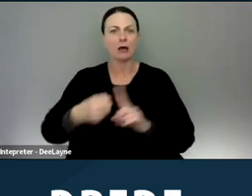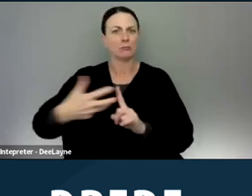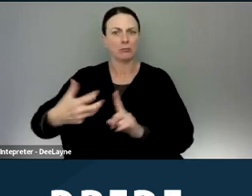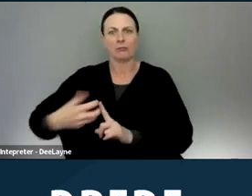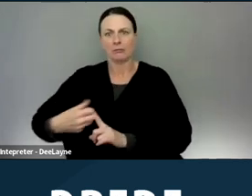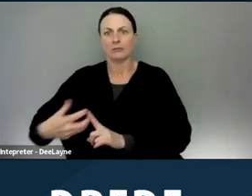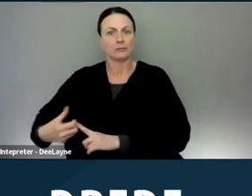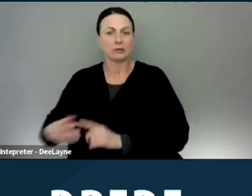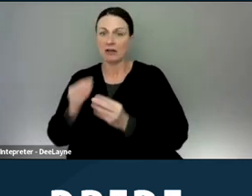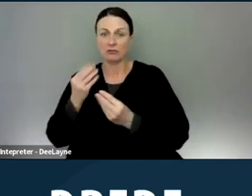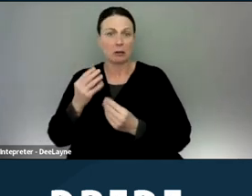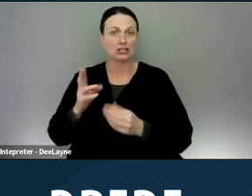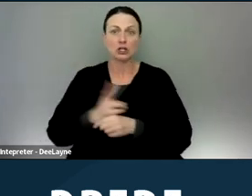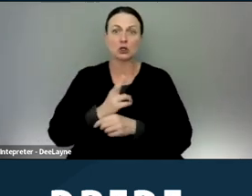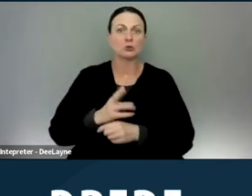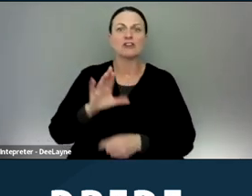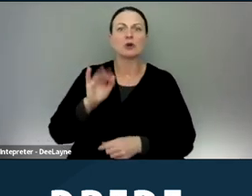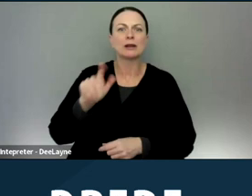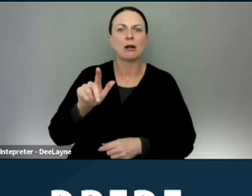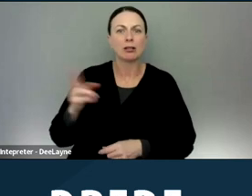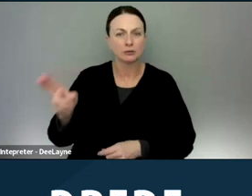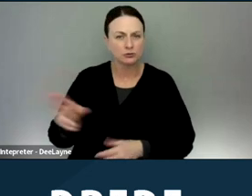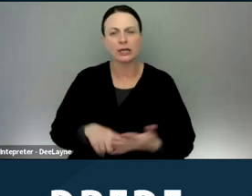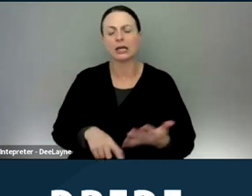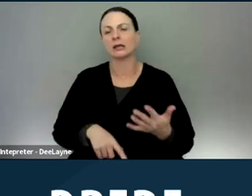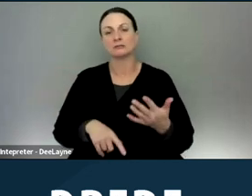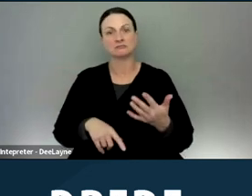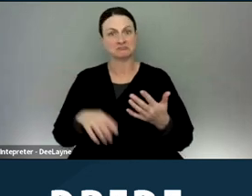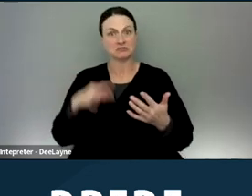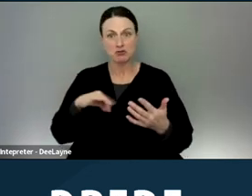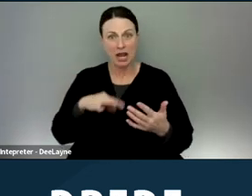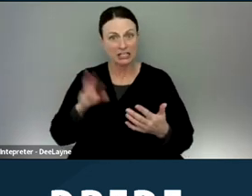and particularly like the use of criminal history and other, and credit, which we didn't really get into,